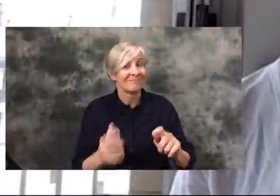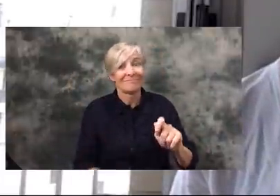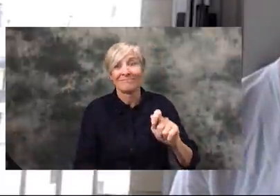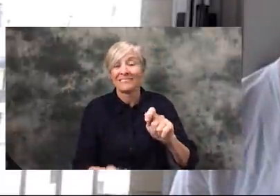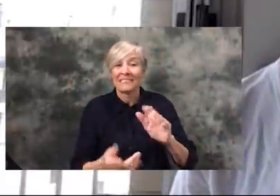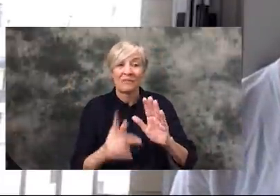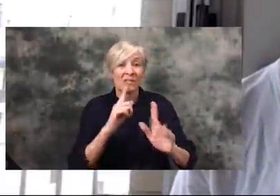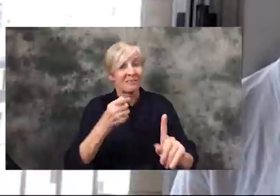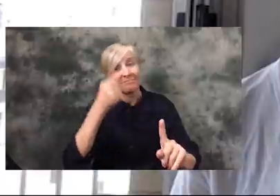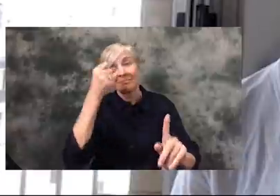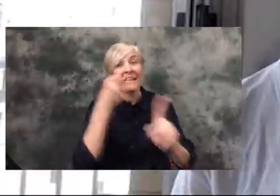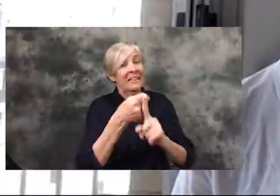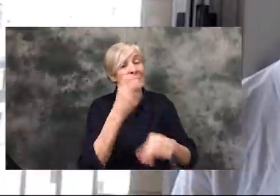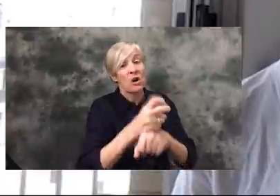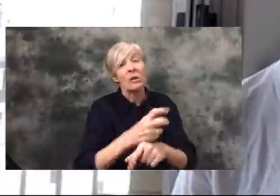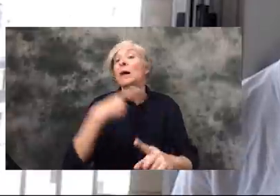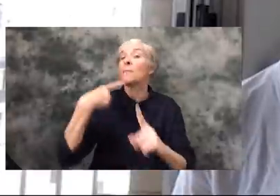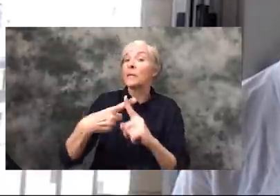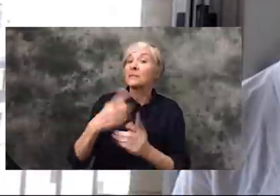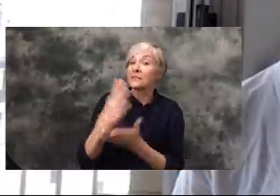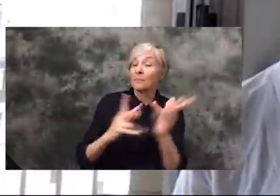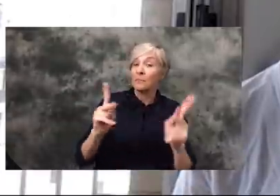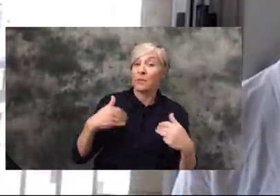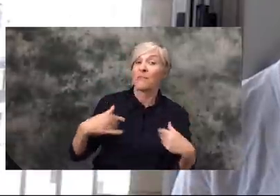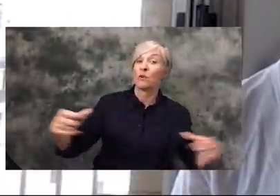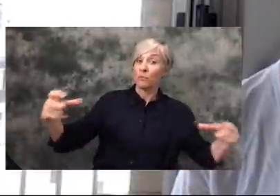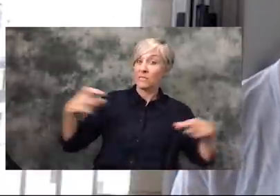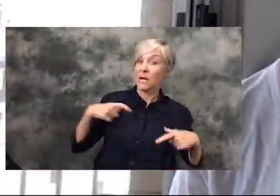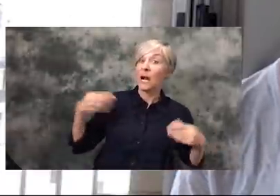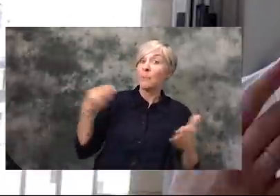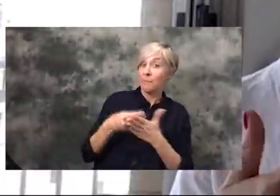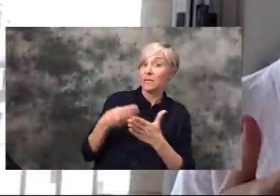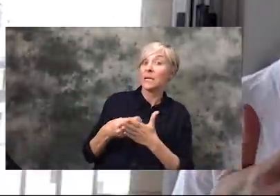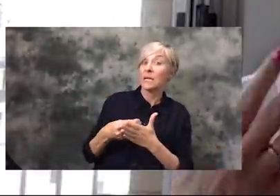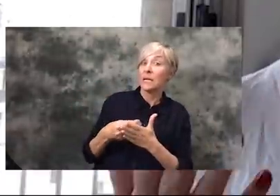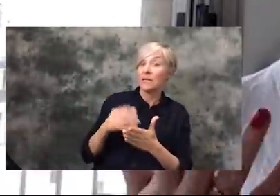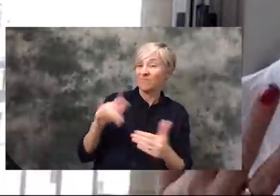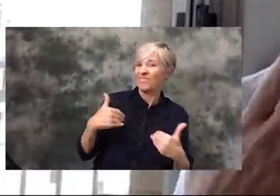people access their superannuation early. Which is fantastic for now but